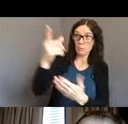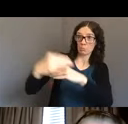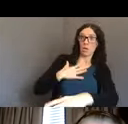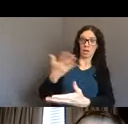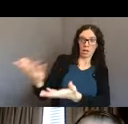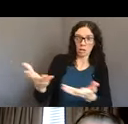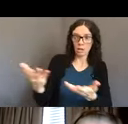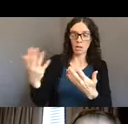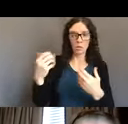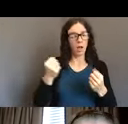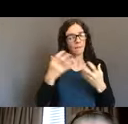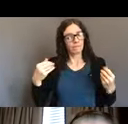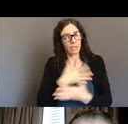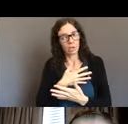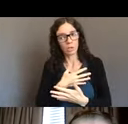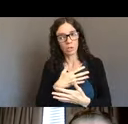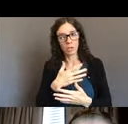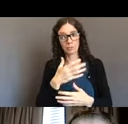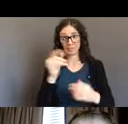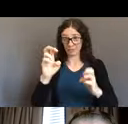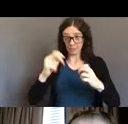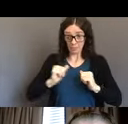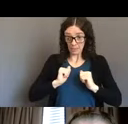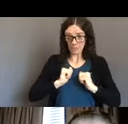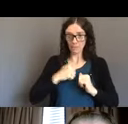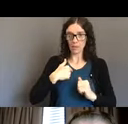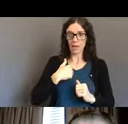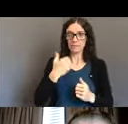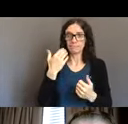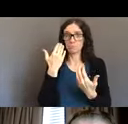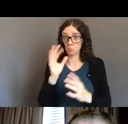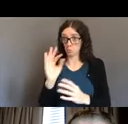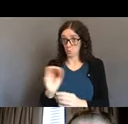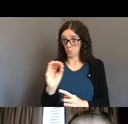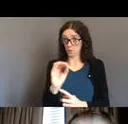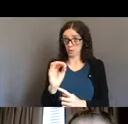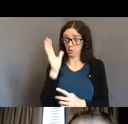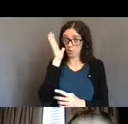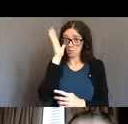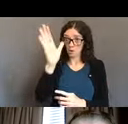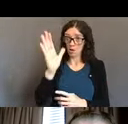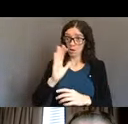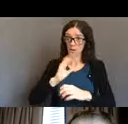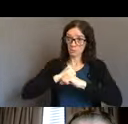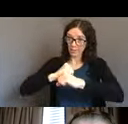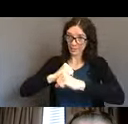for seeing how our state, would do to protect the rights of some of, our communities.